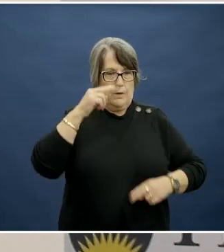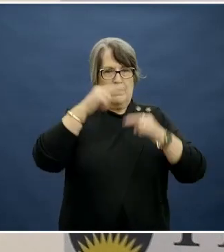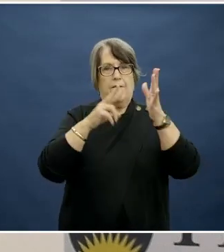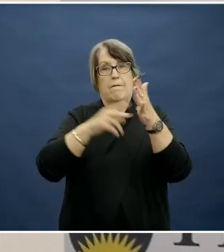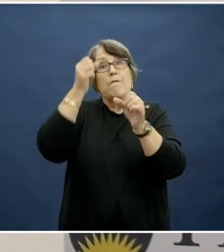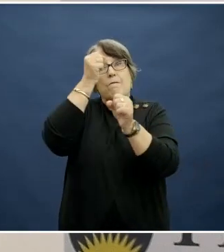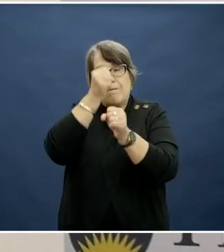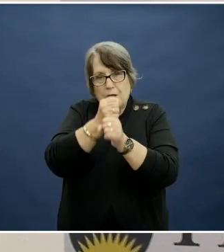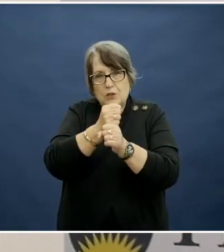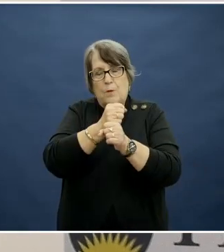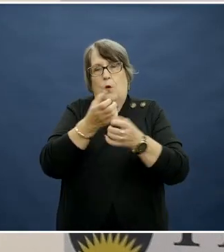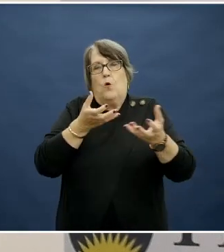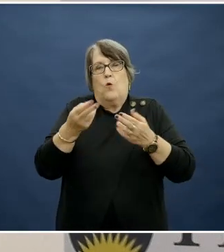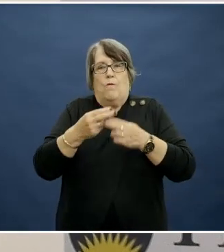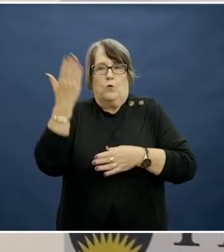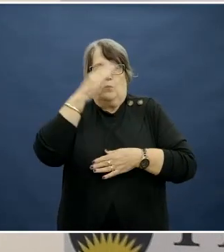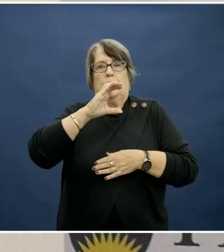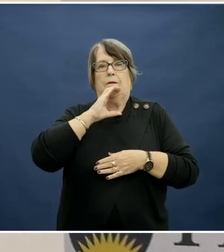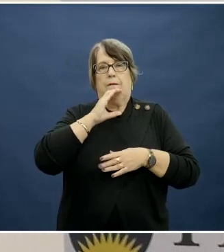products for school canteens.